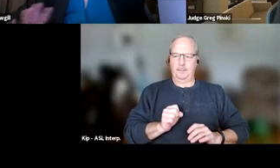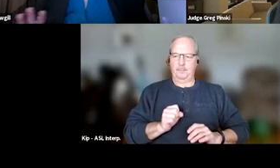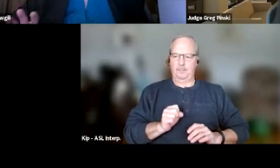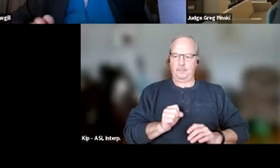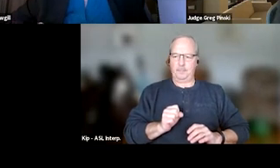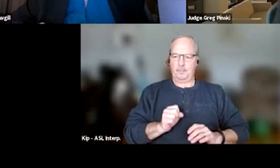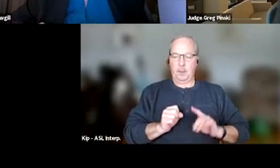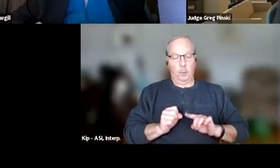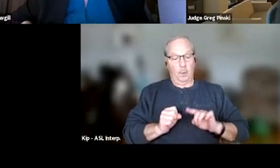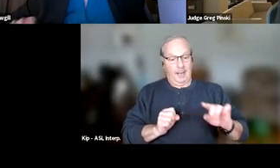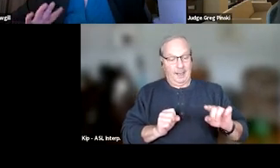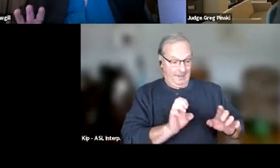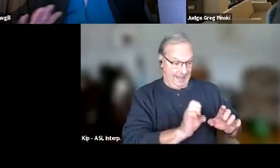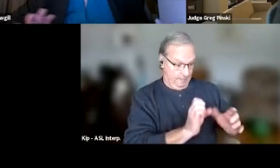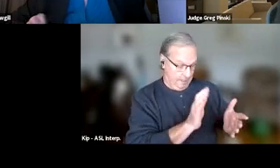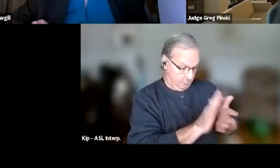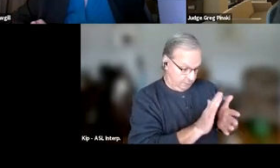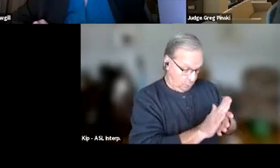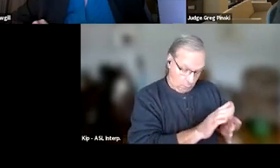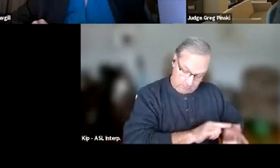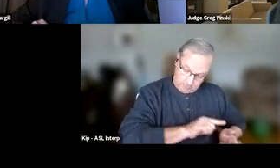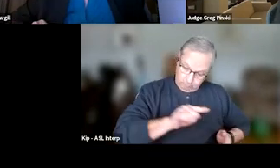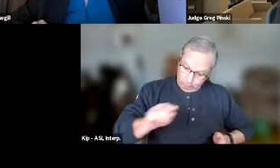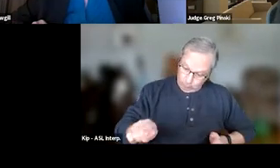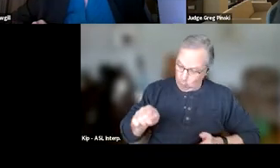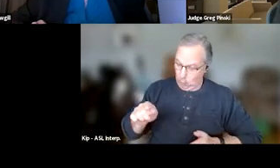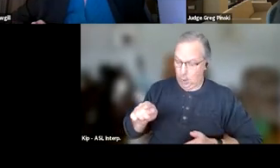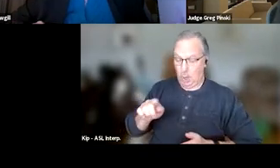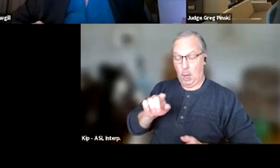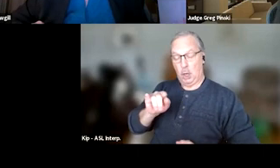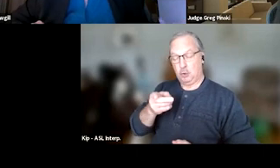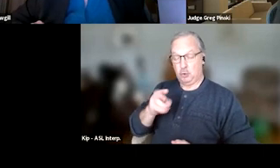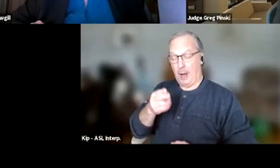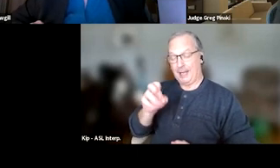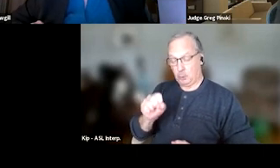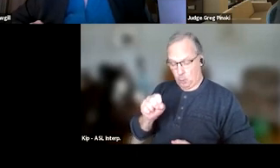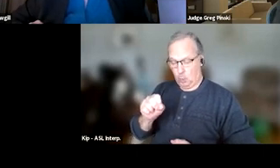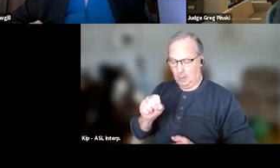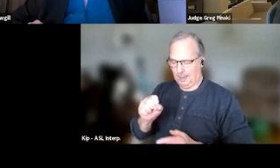and go to junior high and seventh grade, and I start having problems in seventh grade, they don't tell me, "Hey, you gotta go back to sixth grade now